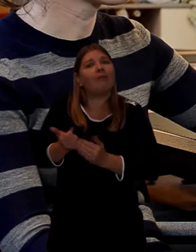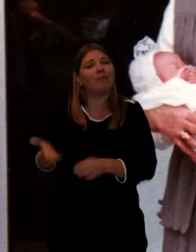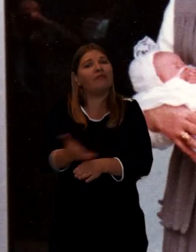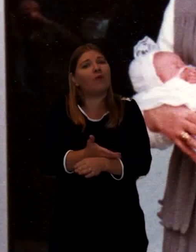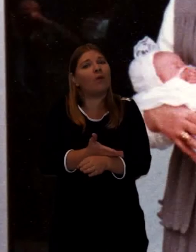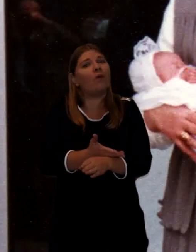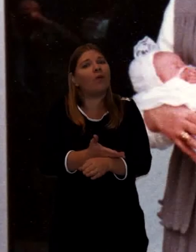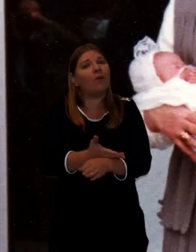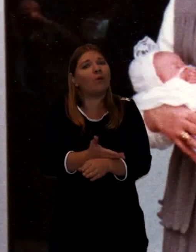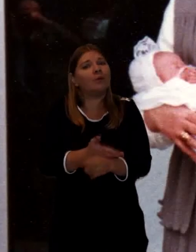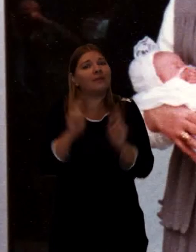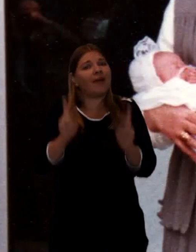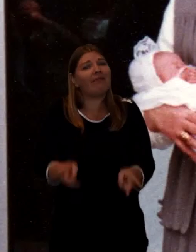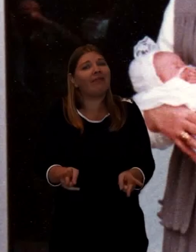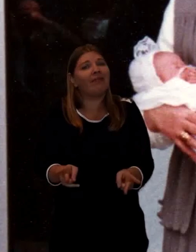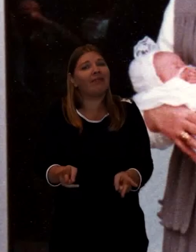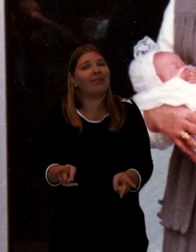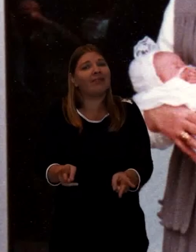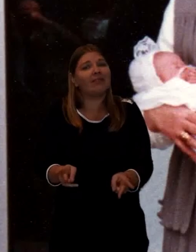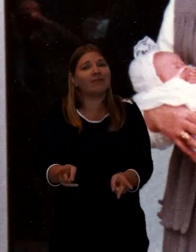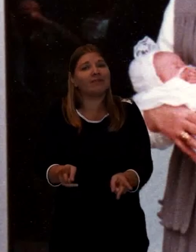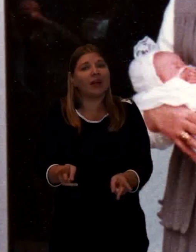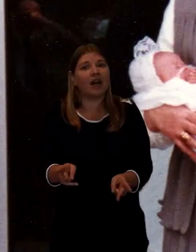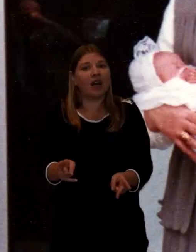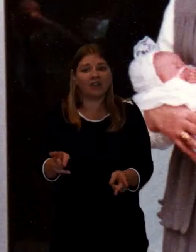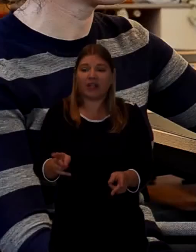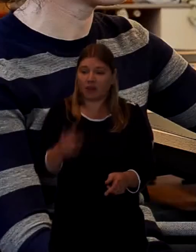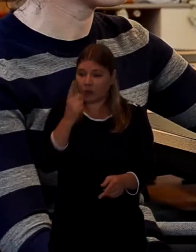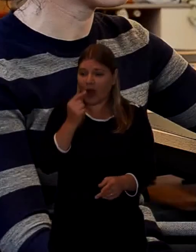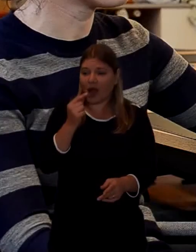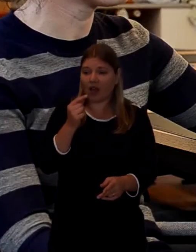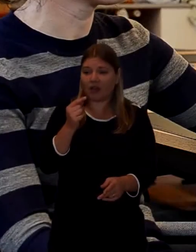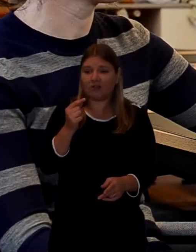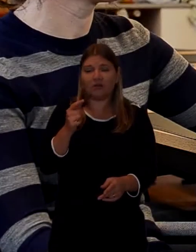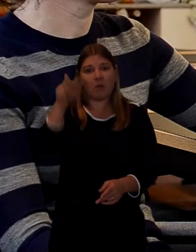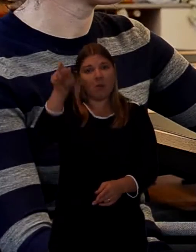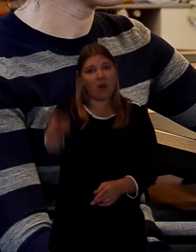I think that can help people in the process, to see the person laid out to rest